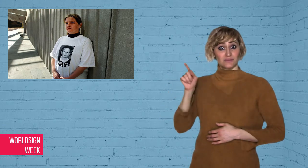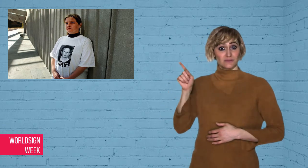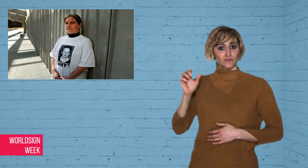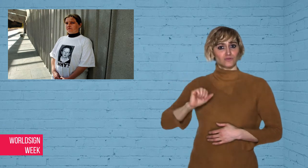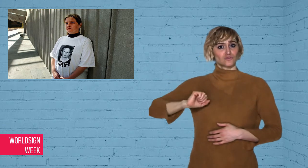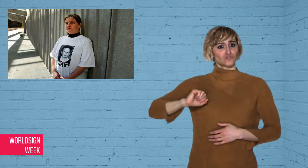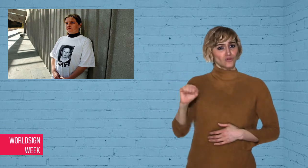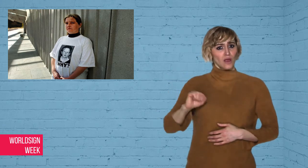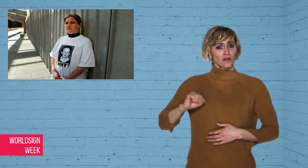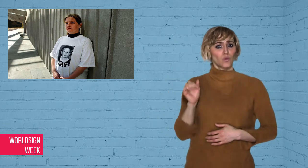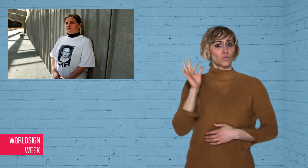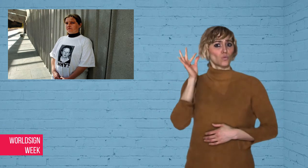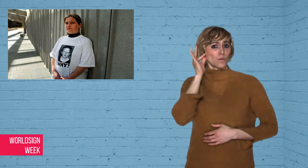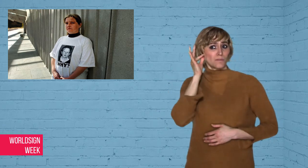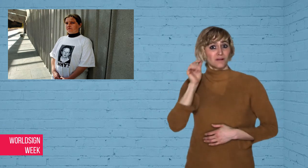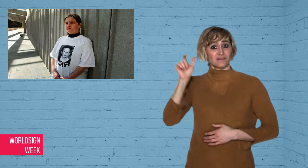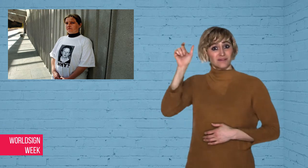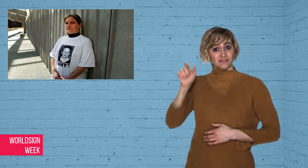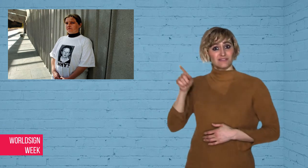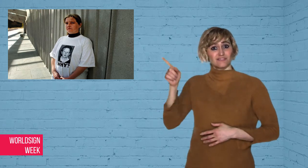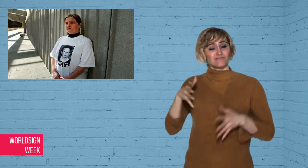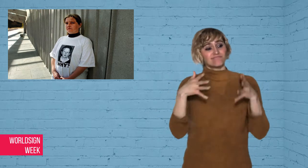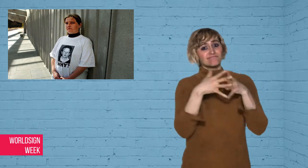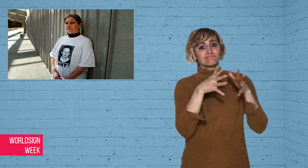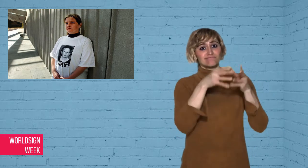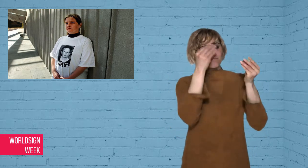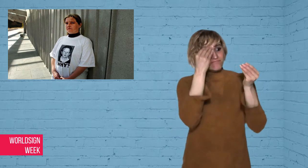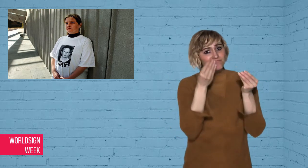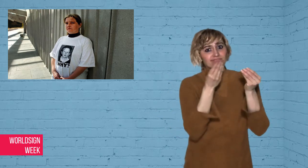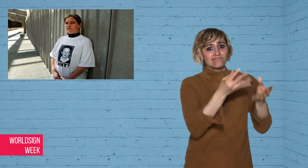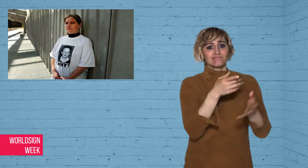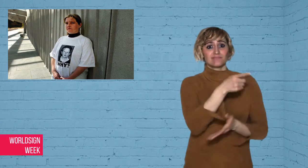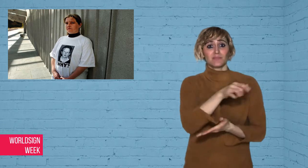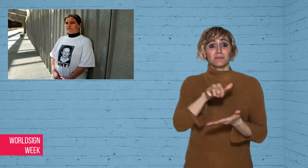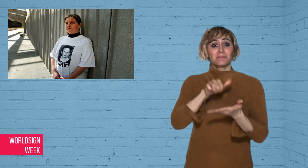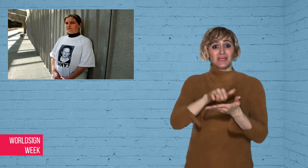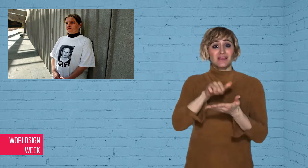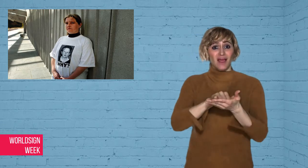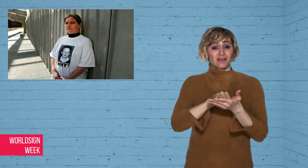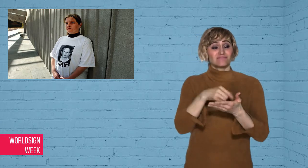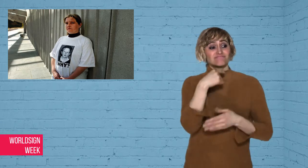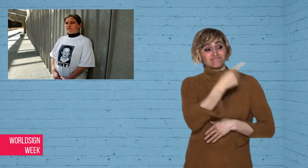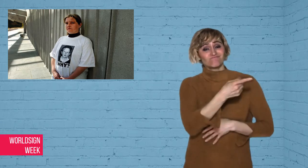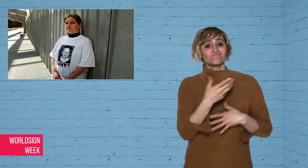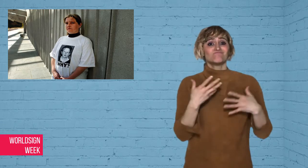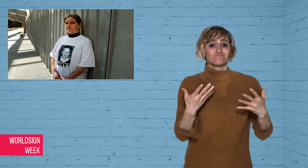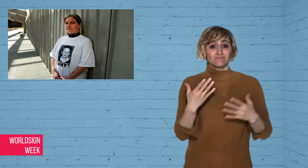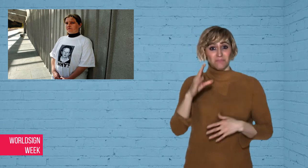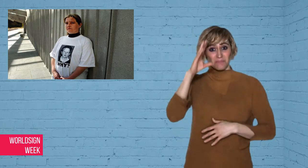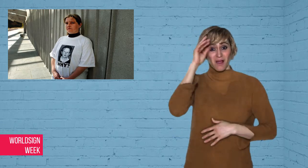woman told the media that her eight-